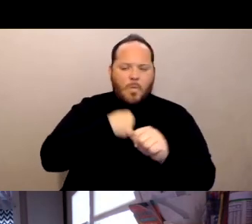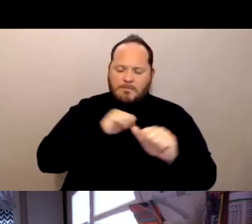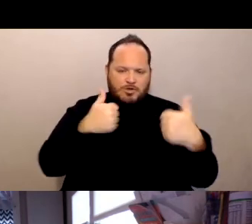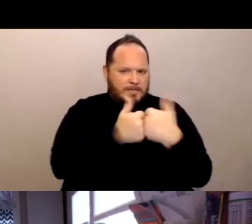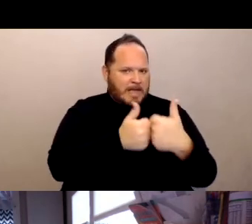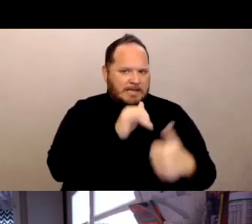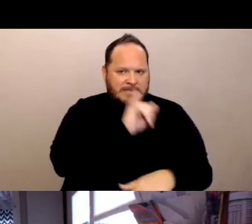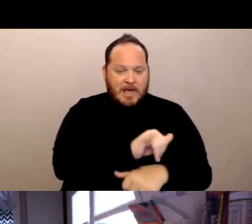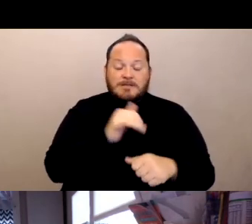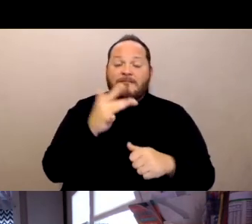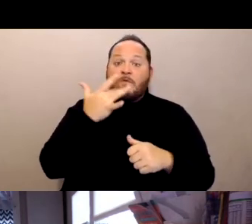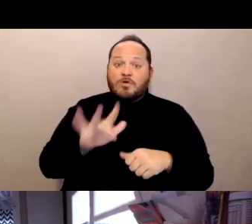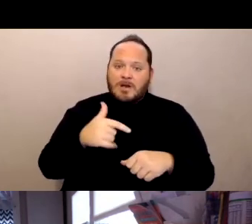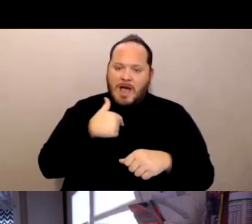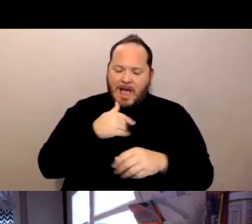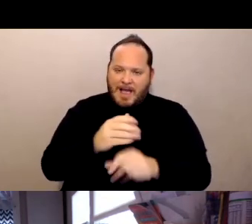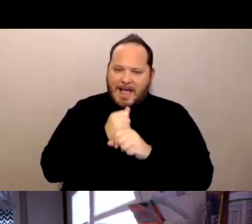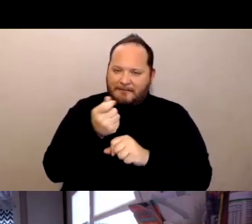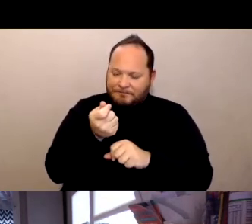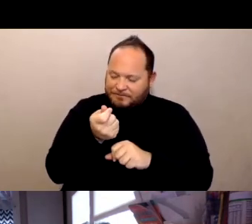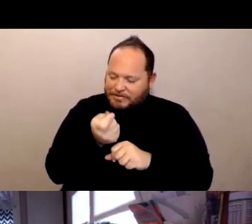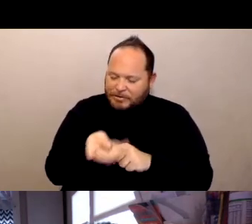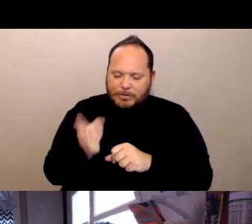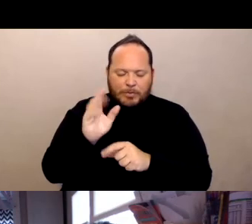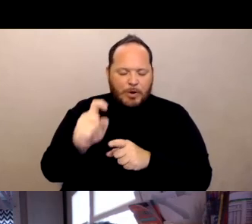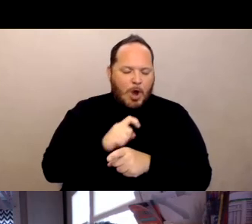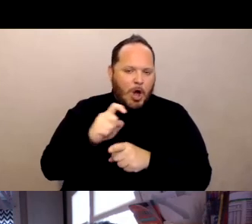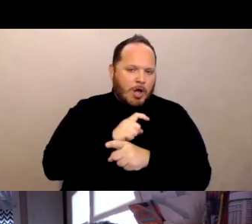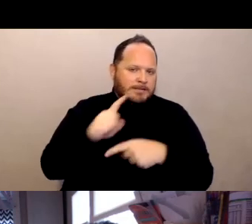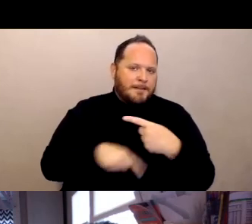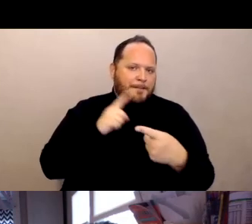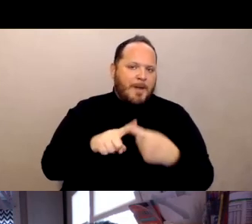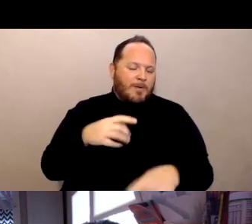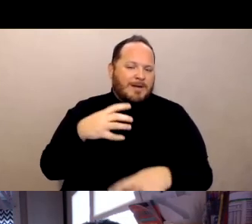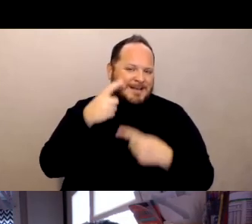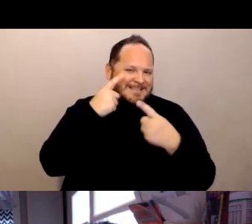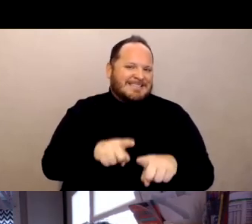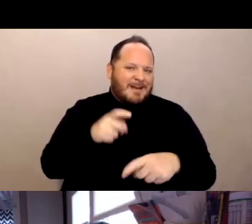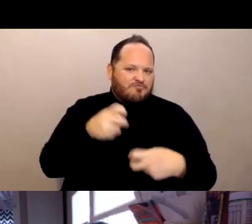I got very, very few calls about consent problems as it relates to the vaccine.